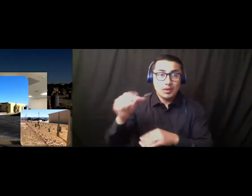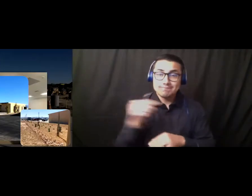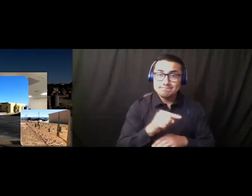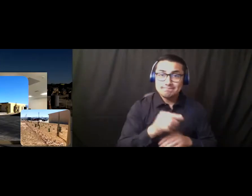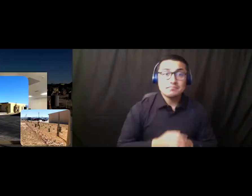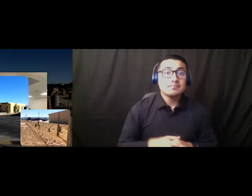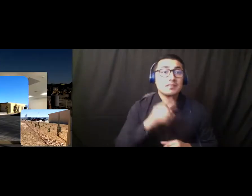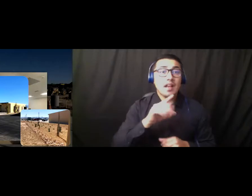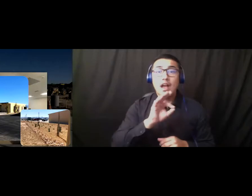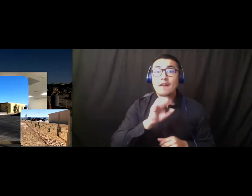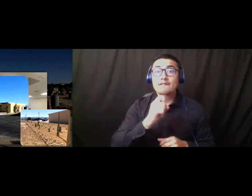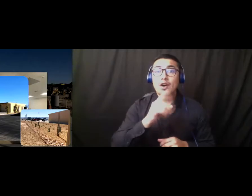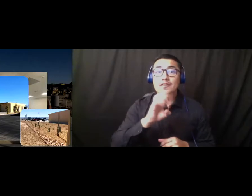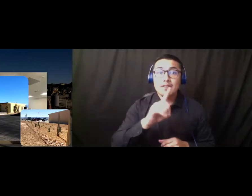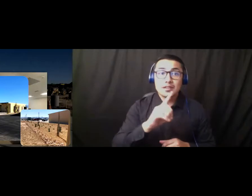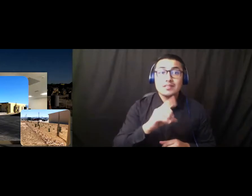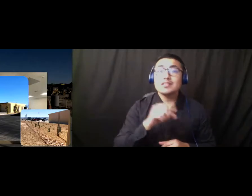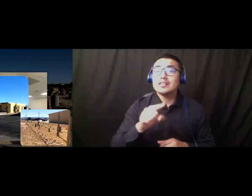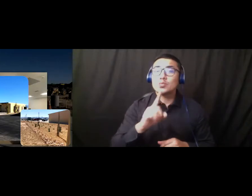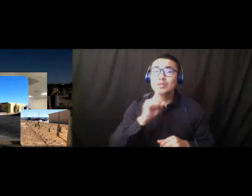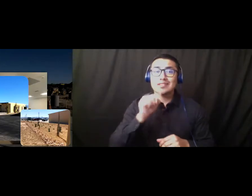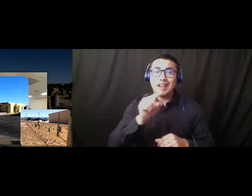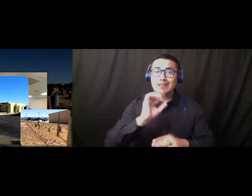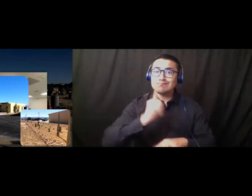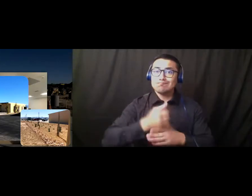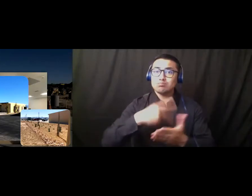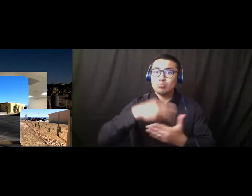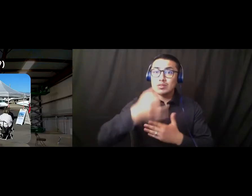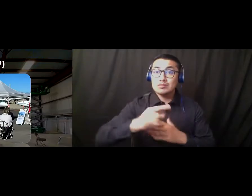Hangar. The Fox Field first phase of this project consisted of classrooms and labs